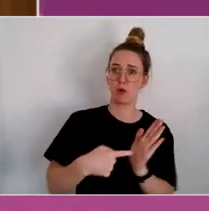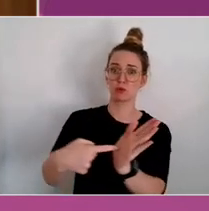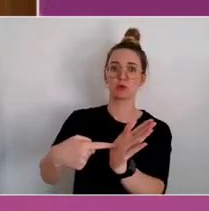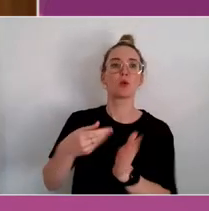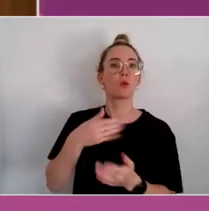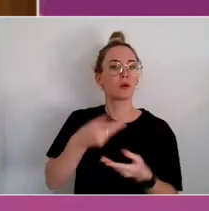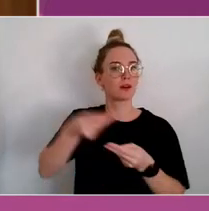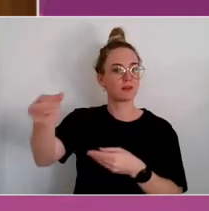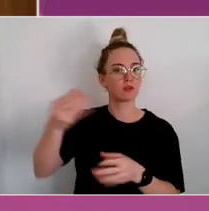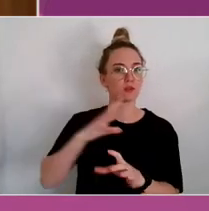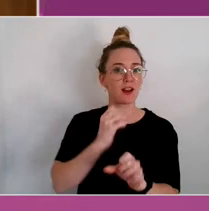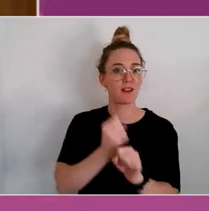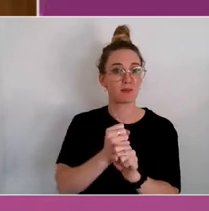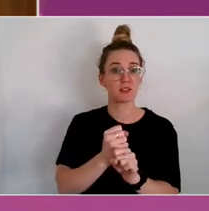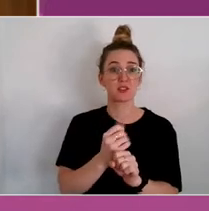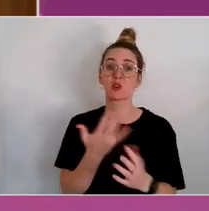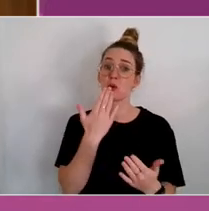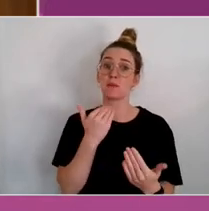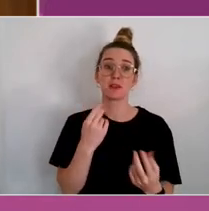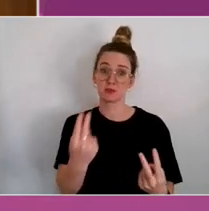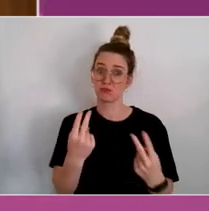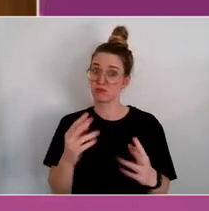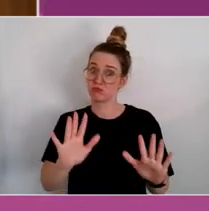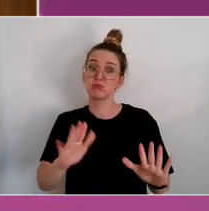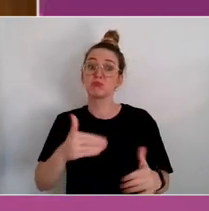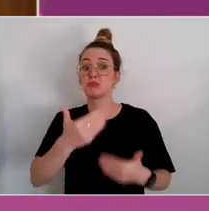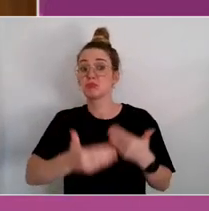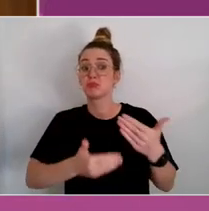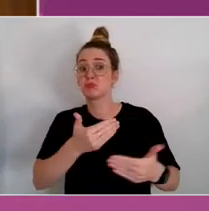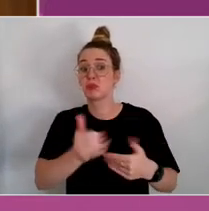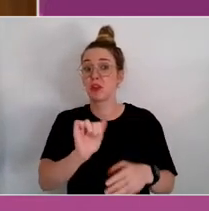So watch this space for news of that work. And its progress.